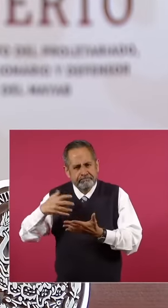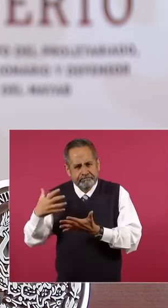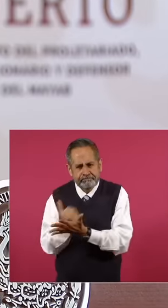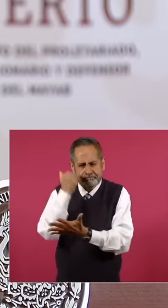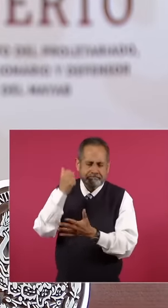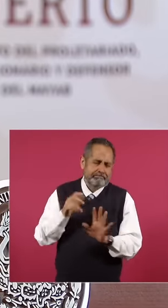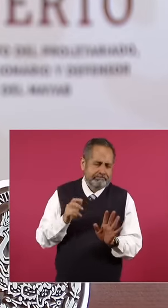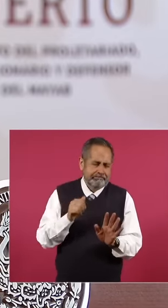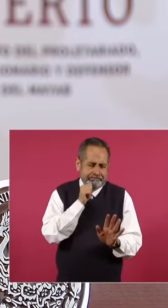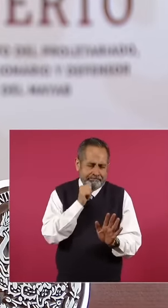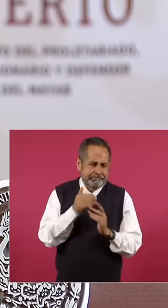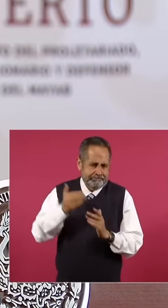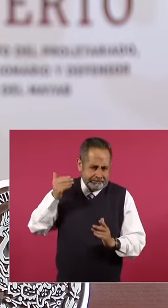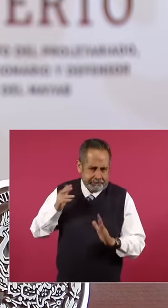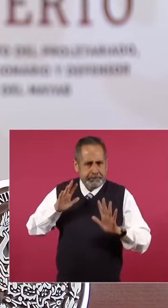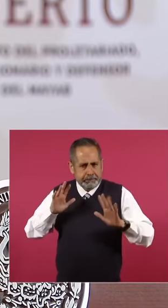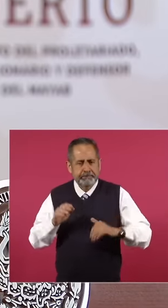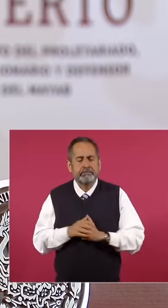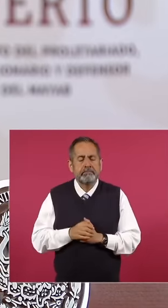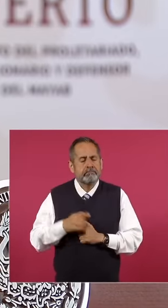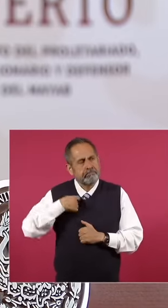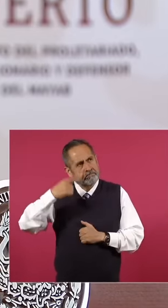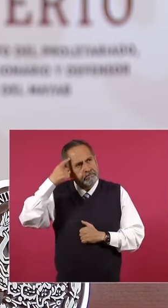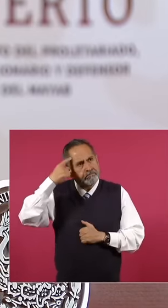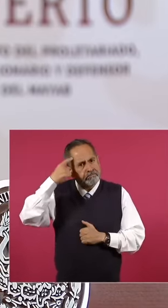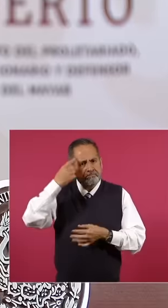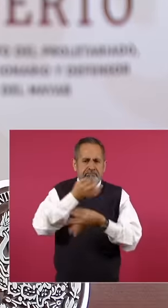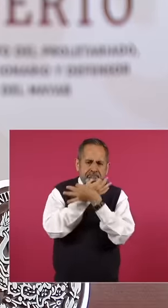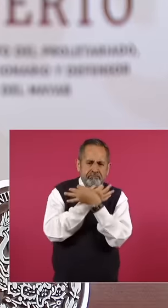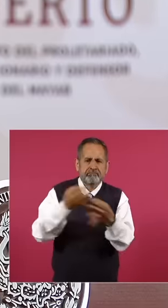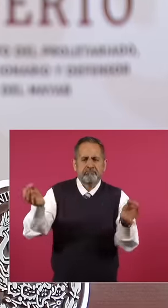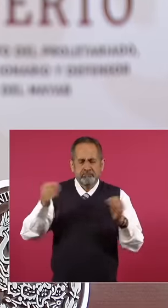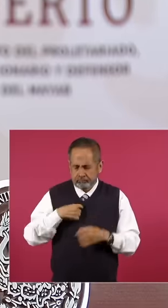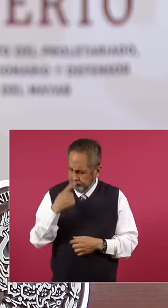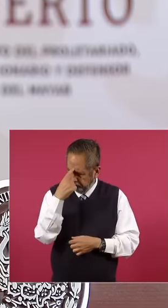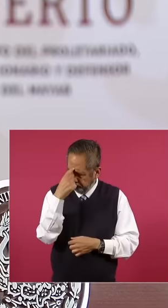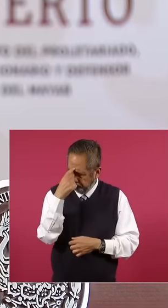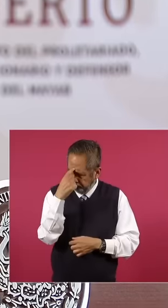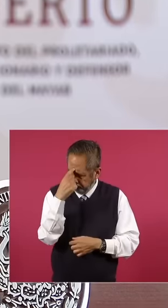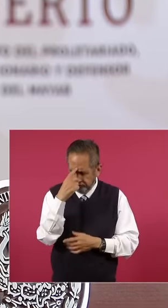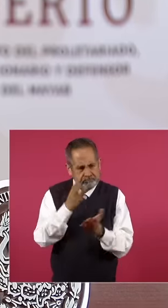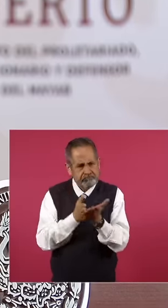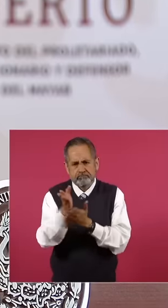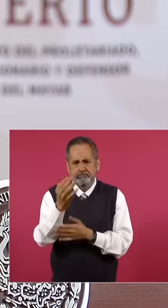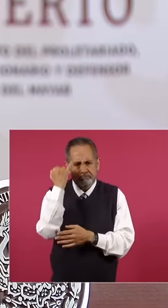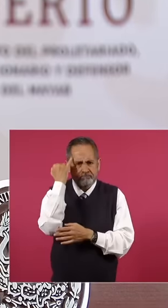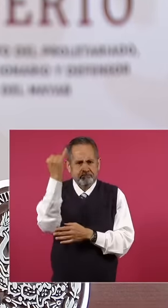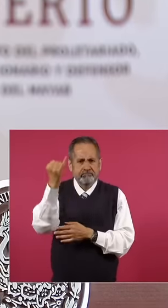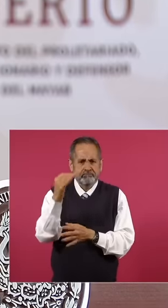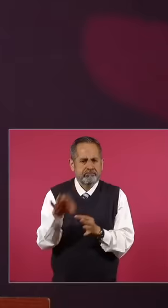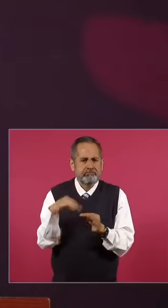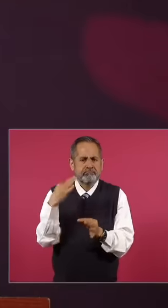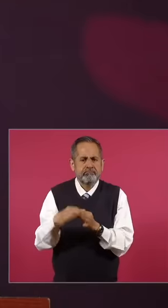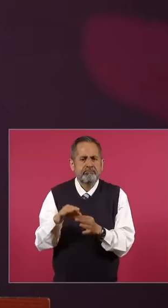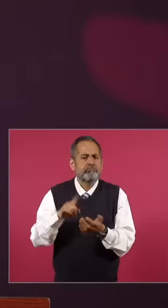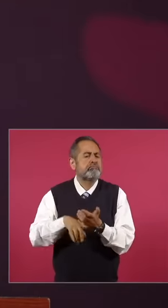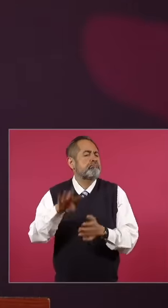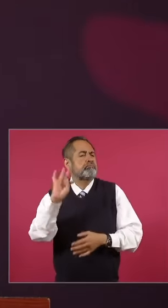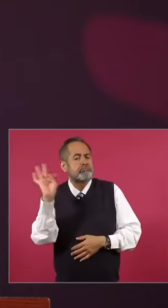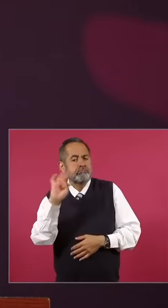it seemed important to me to notify, announce, put a position on in case of win, what would happen to